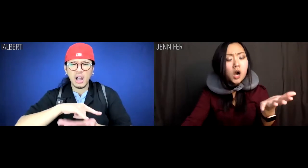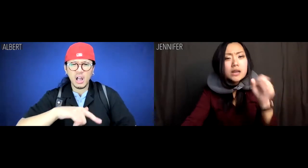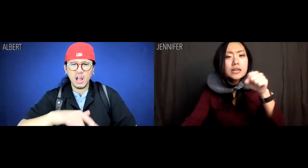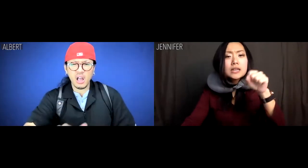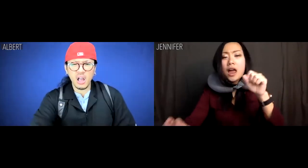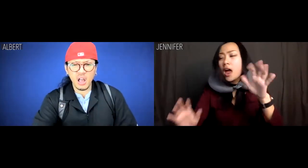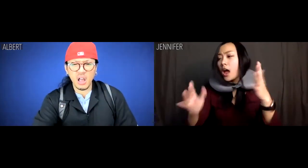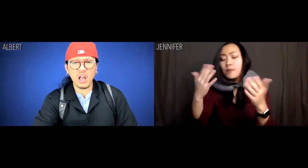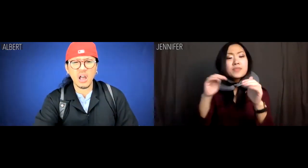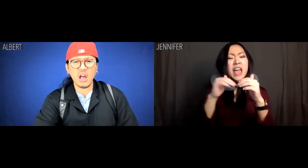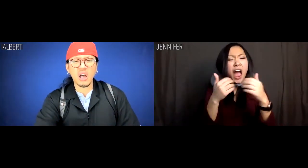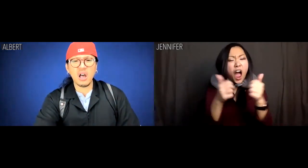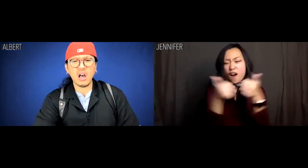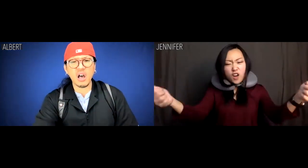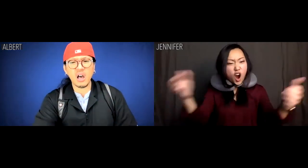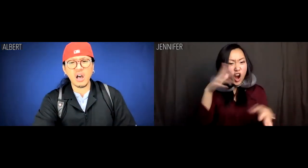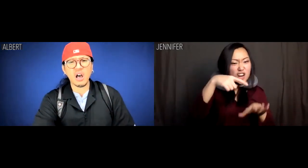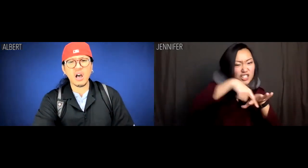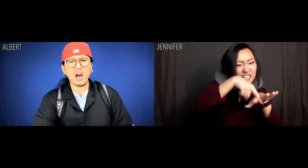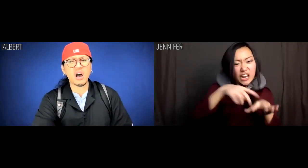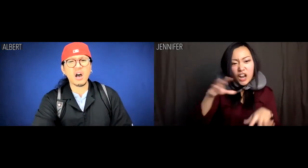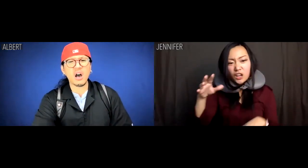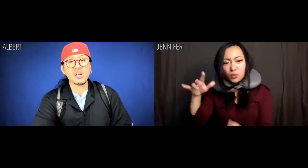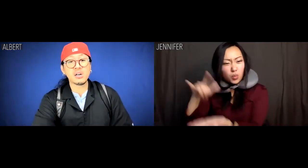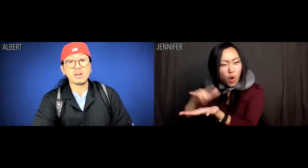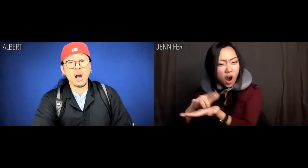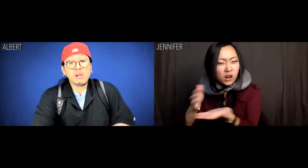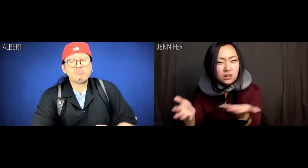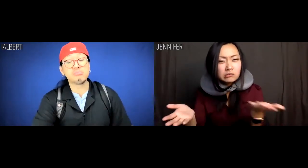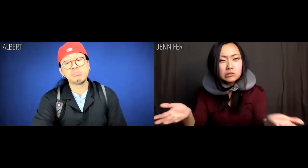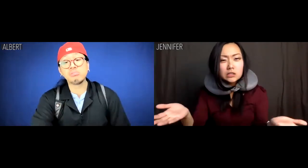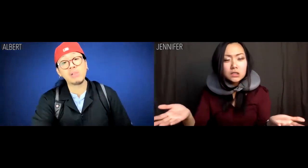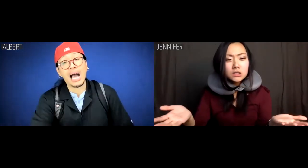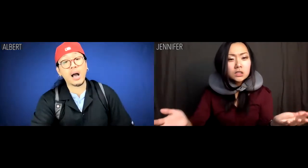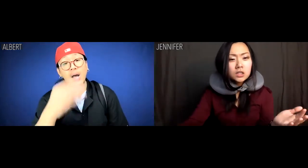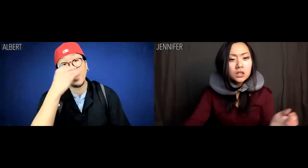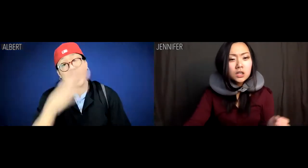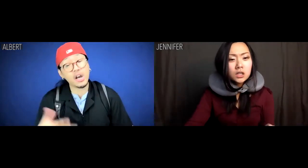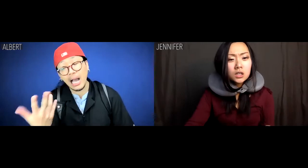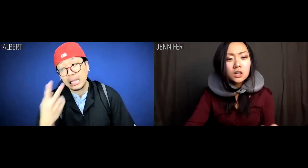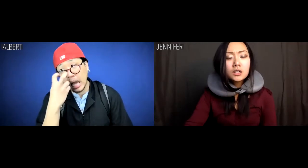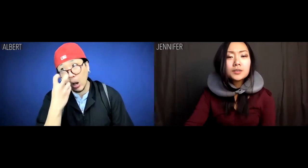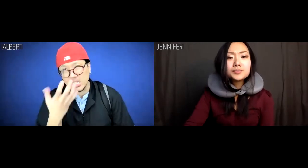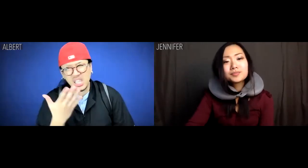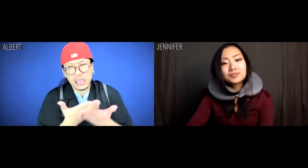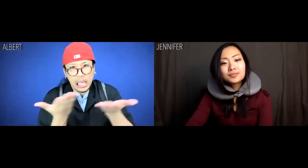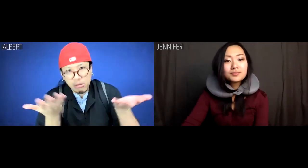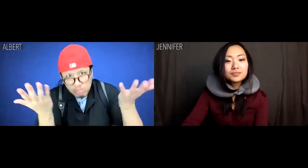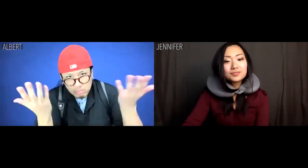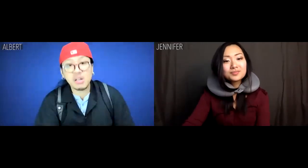Jennifer: Yeah. How far is Shenzen from Wuhan? Albert: Who cares. I doubt it's a thing.